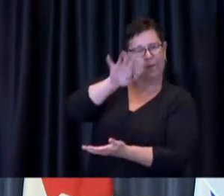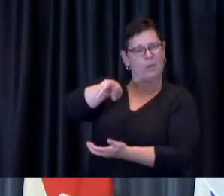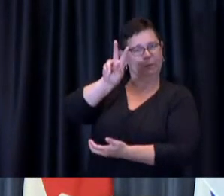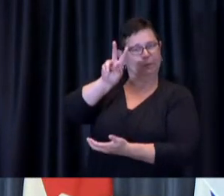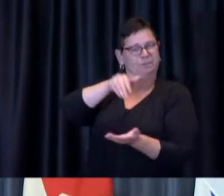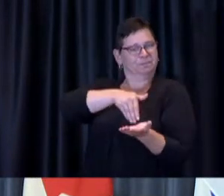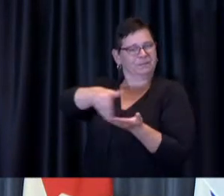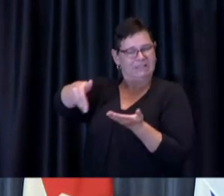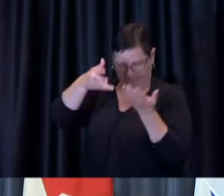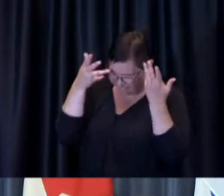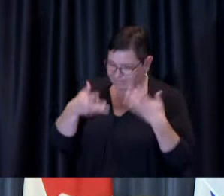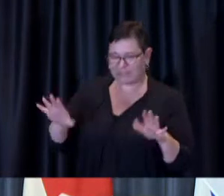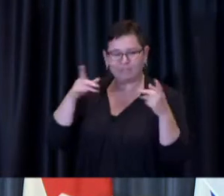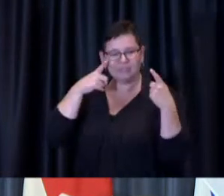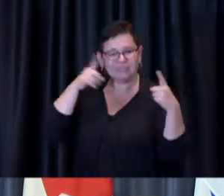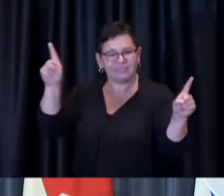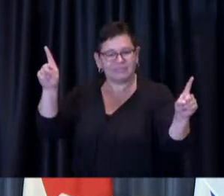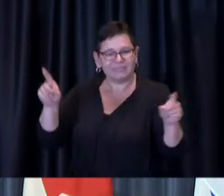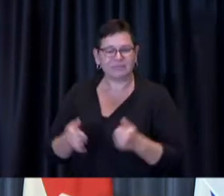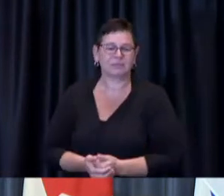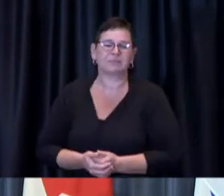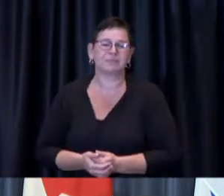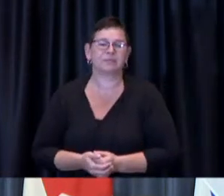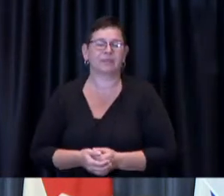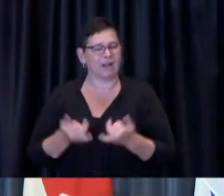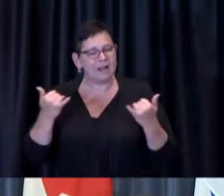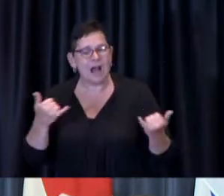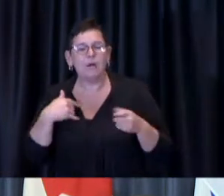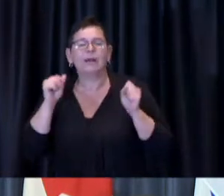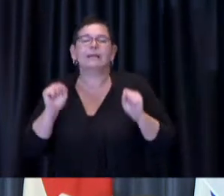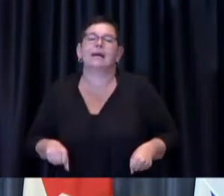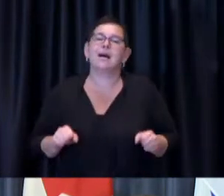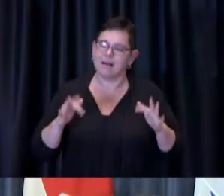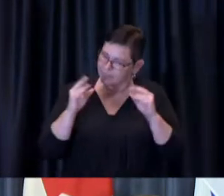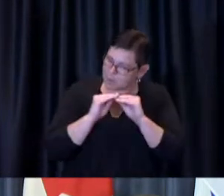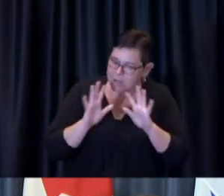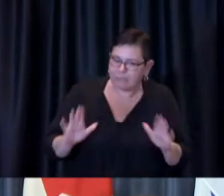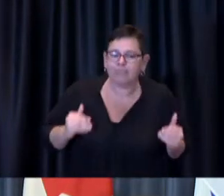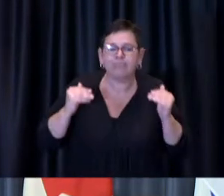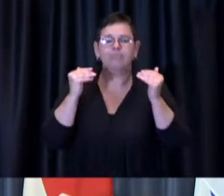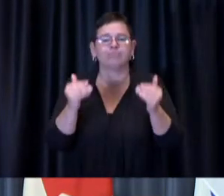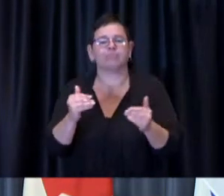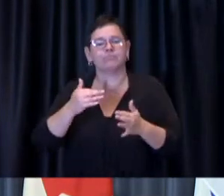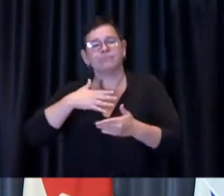we are now able to progress into the next phase of Toronto's COVID-19 vaccination program.